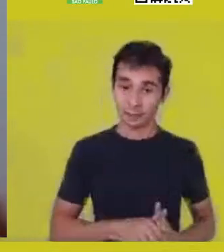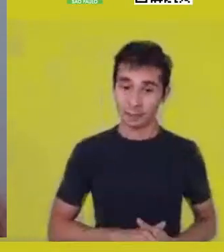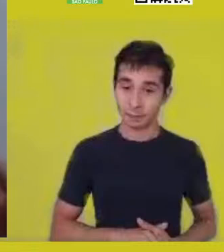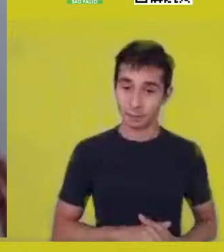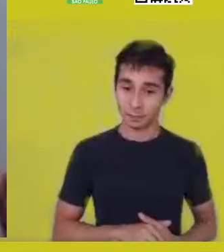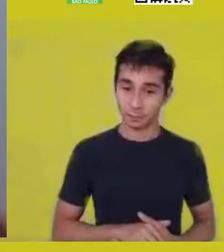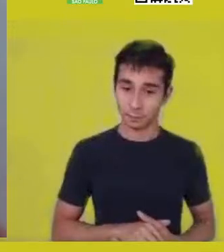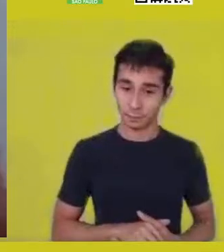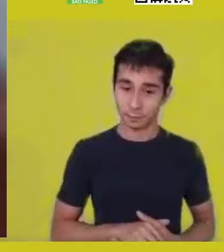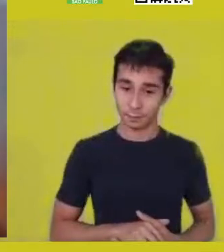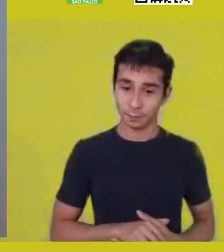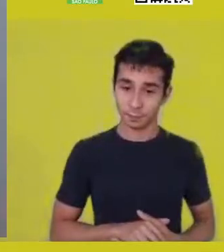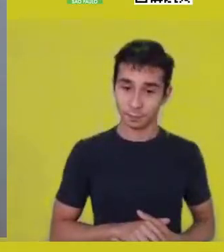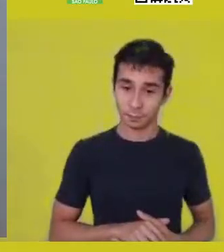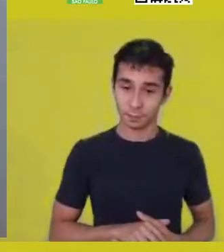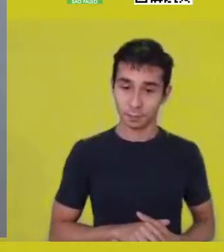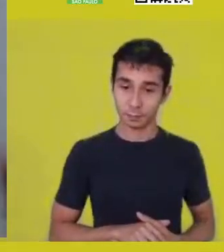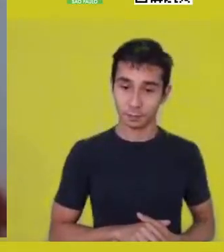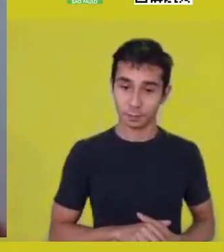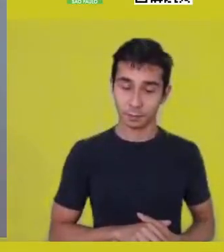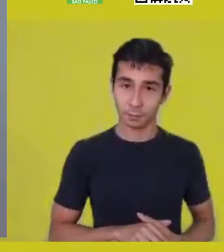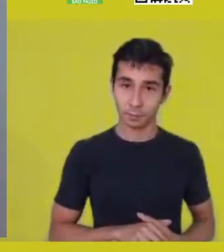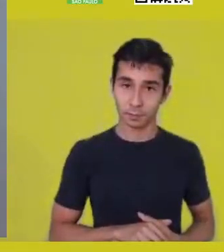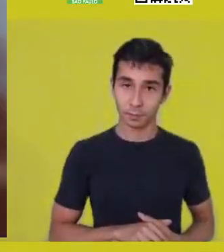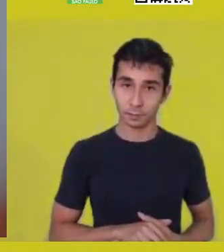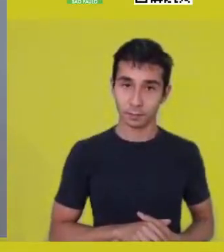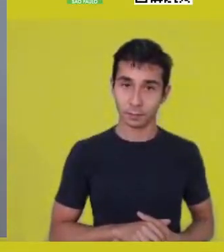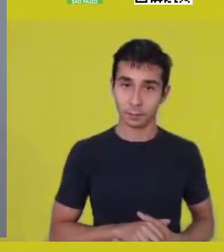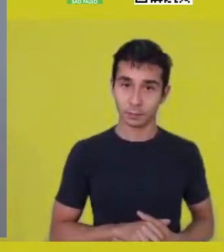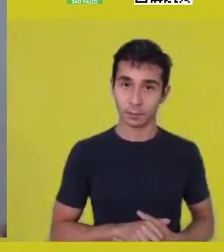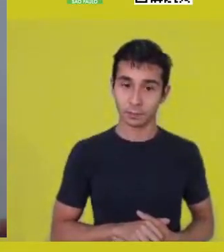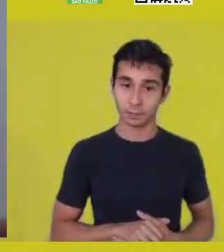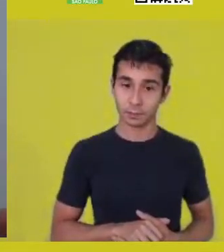something that practically ended there?